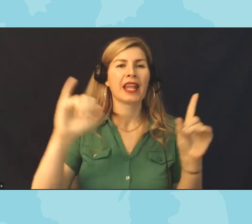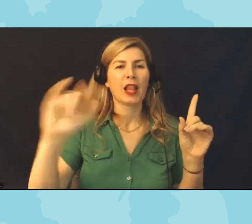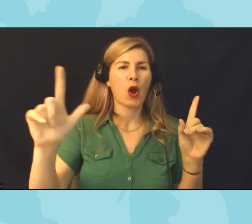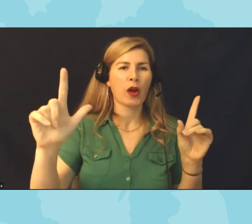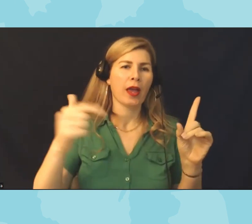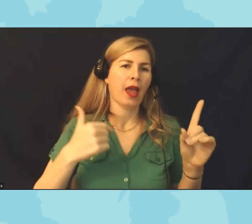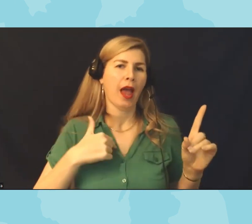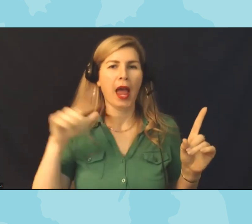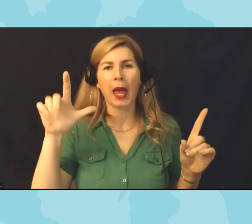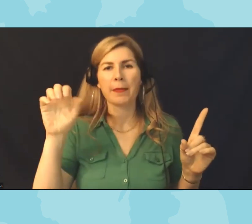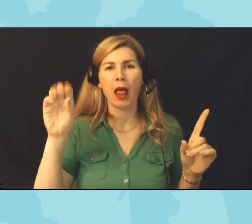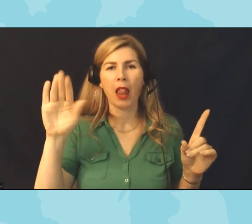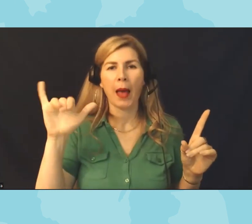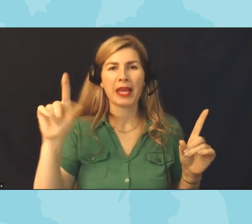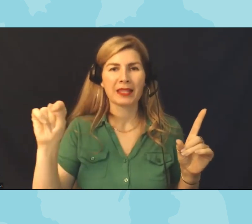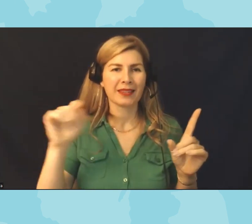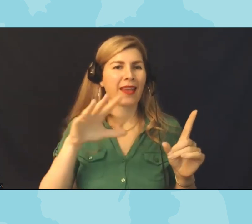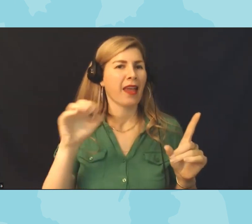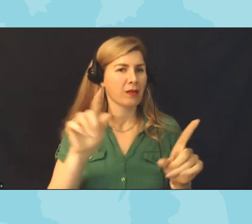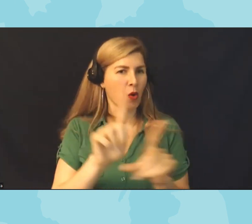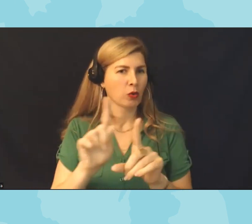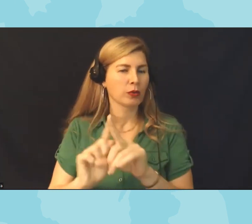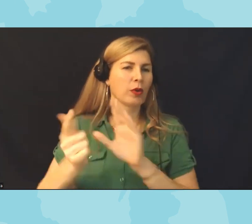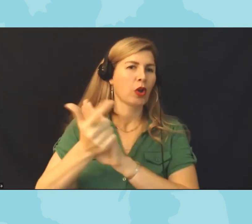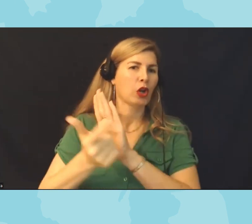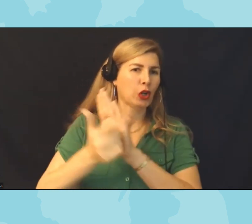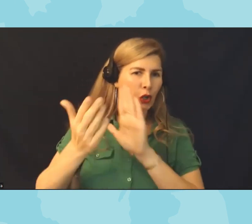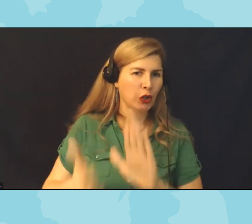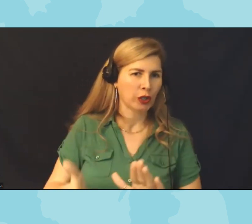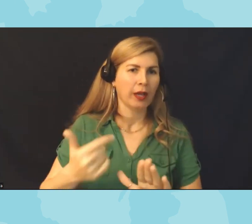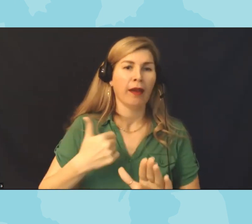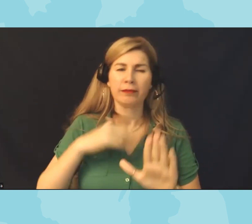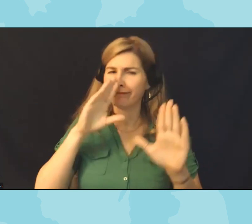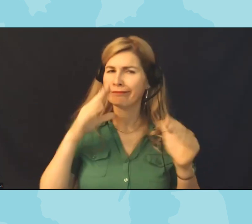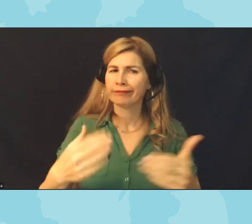and attorney um and part of my portfolio is First Amendment issues so a lot of what we'll be talking